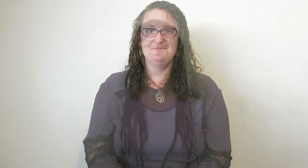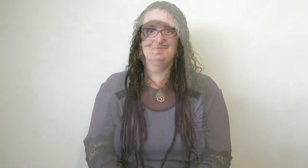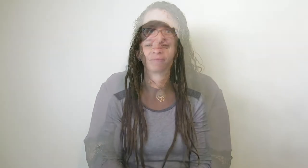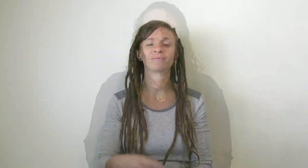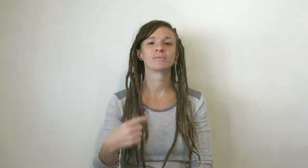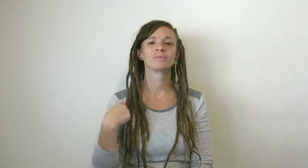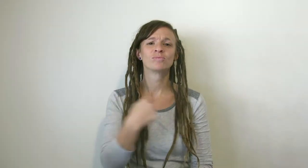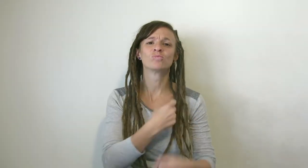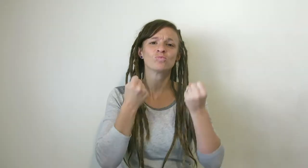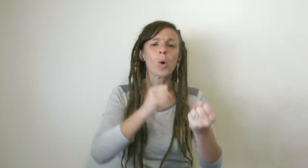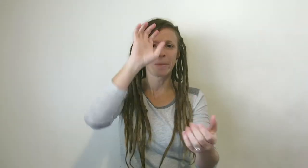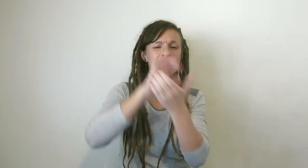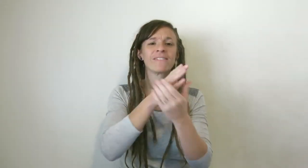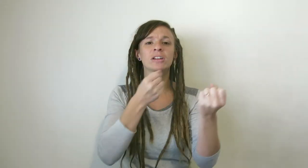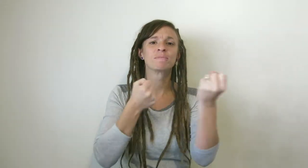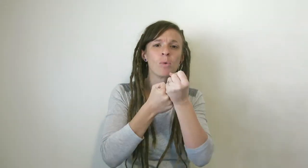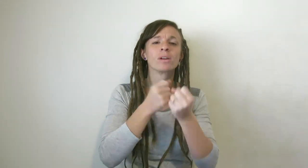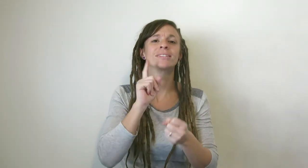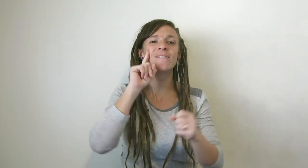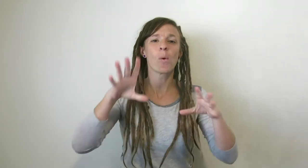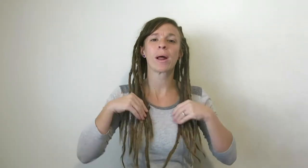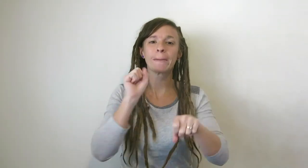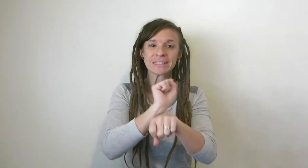We strongly believe in and support Deaf-owned businesses.